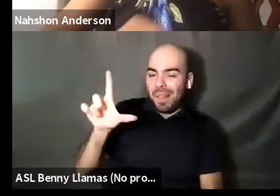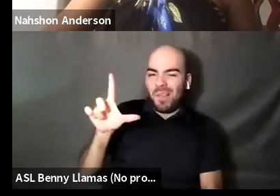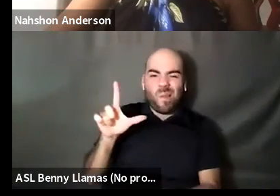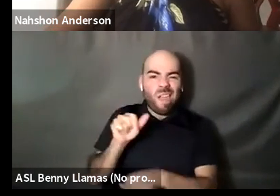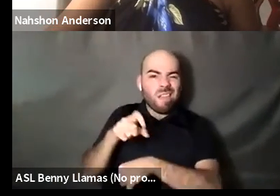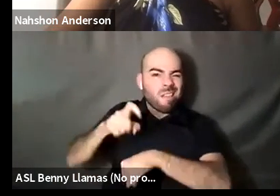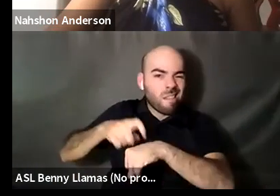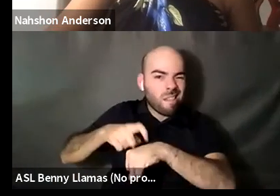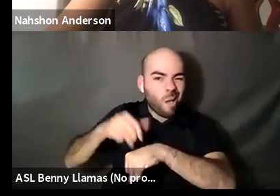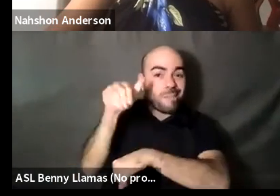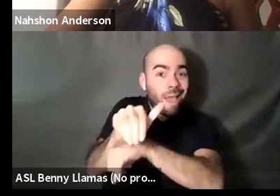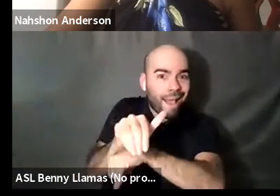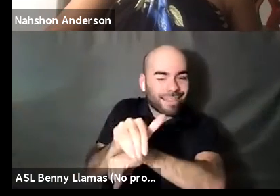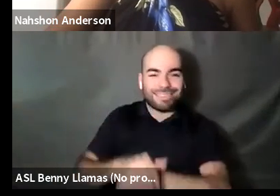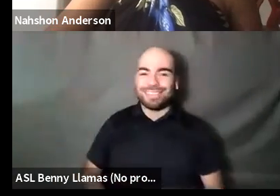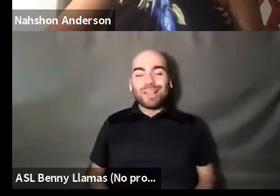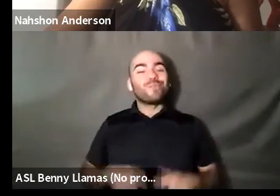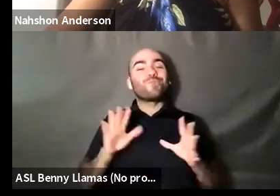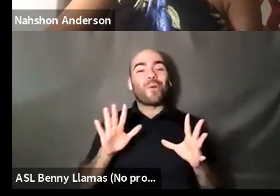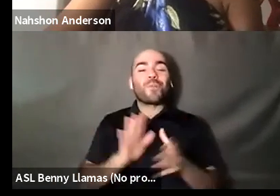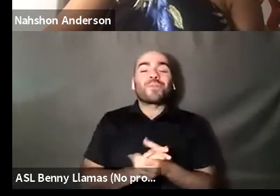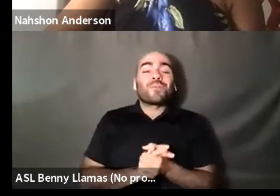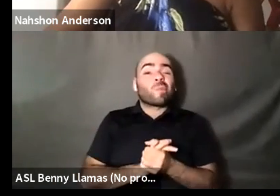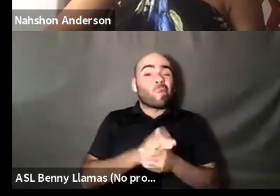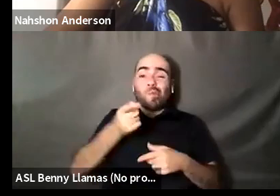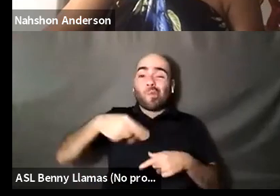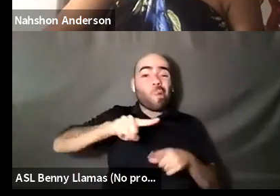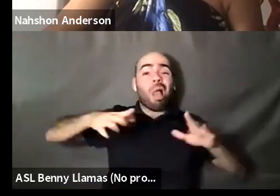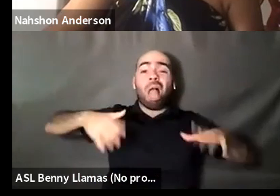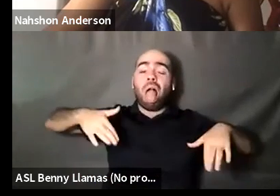Nahshon Anderson: I hope you can William Johnson He?Him: If you haven't already, I hope you can donate tonight.